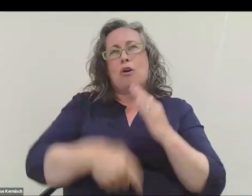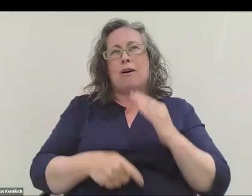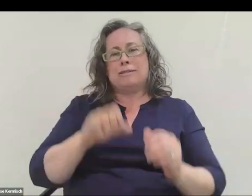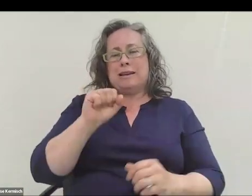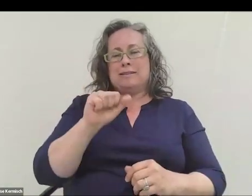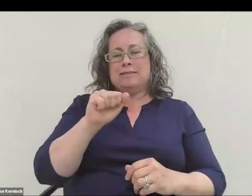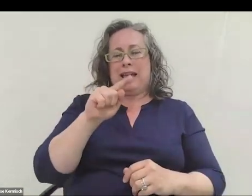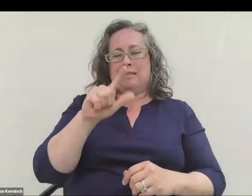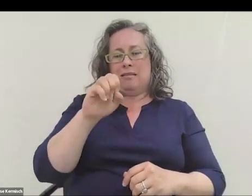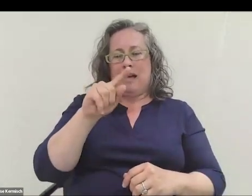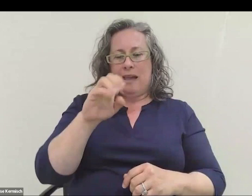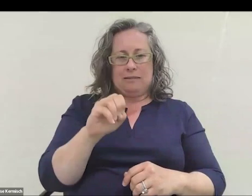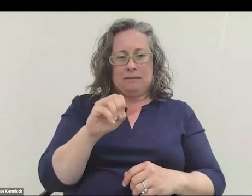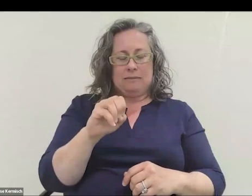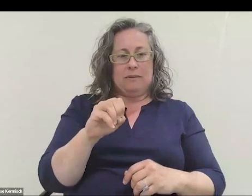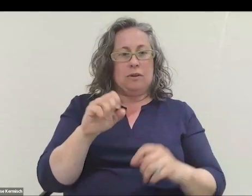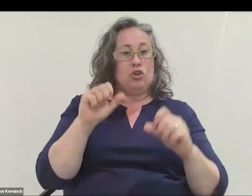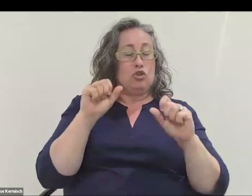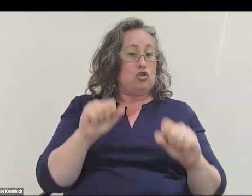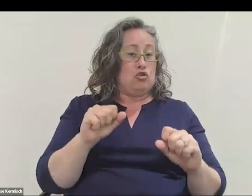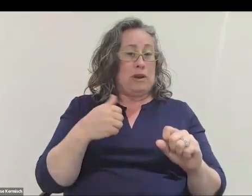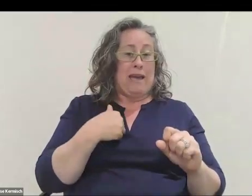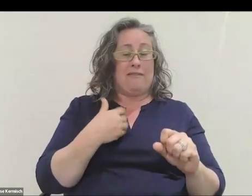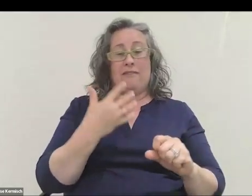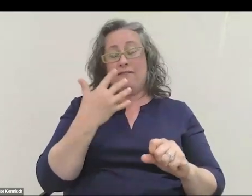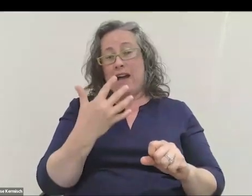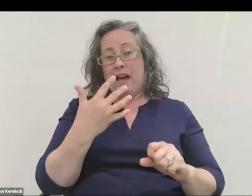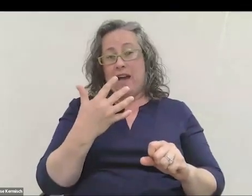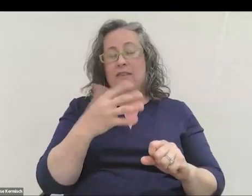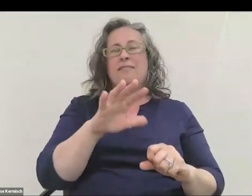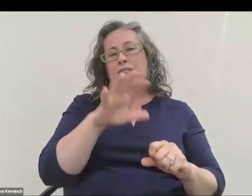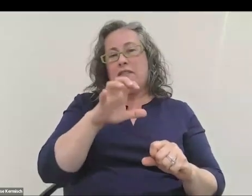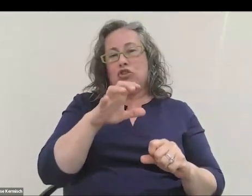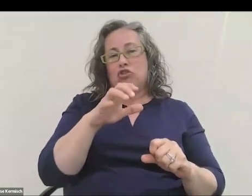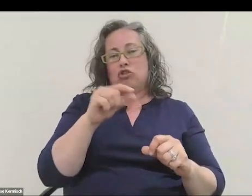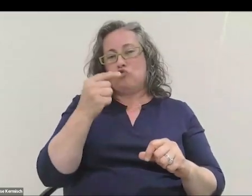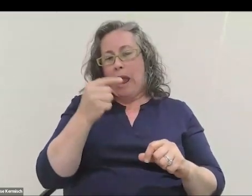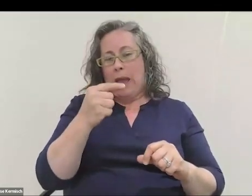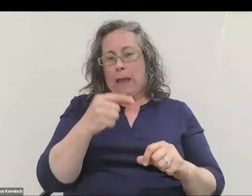really cheap, 500-gram satellites, and then we launch five-kilogram satellites,